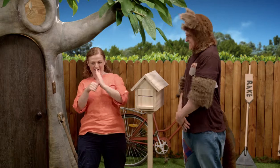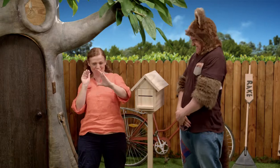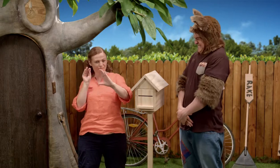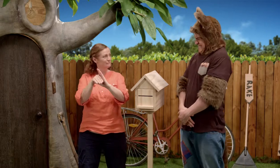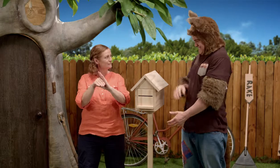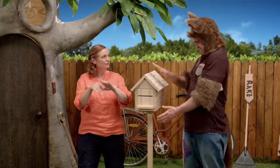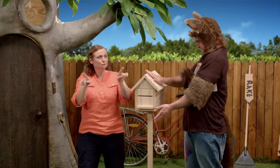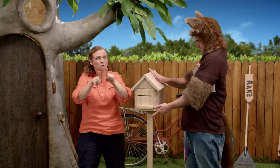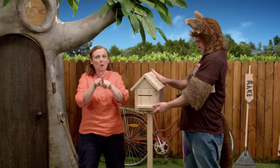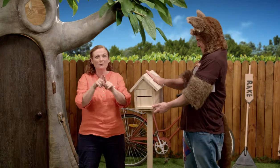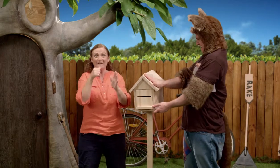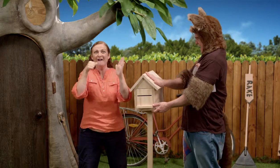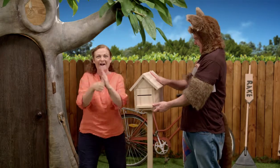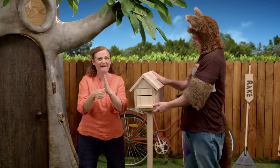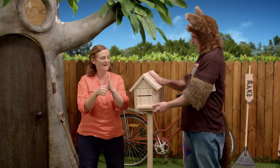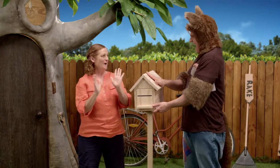and you got a letter.